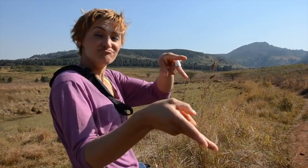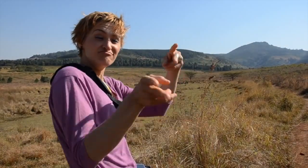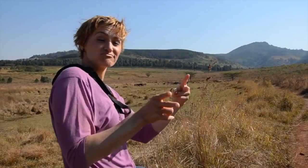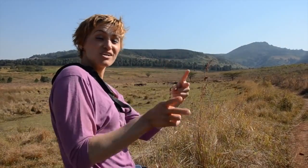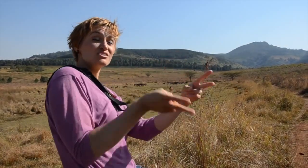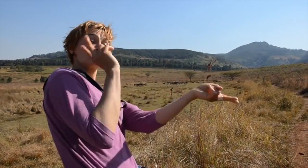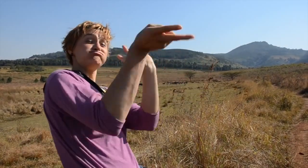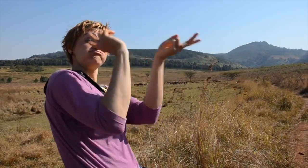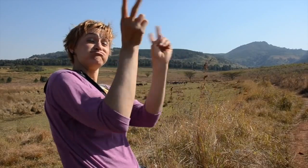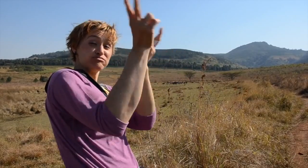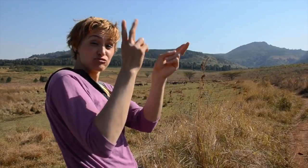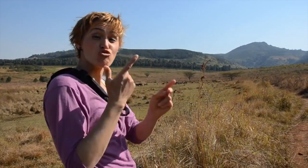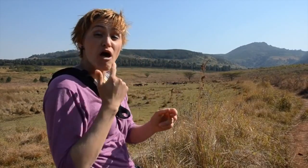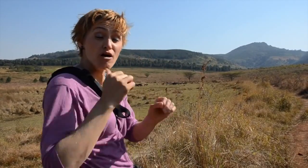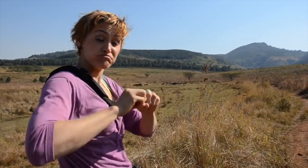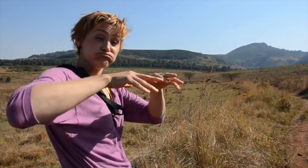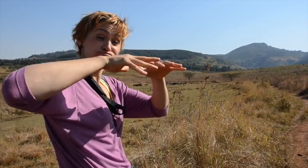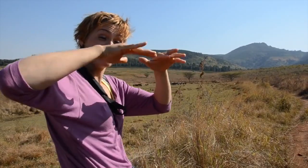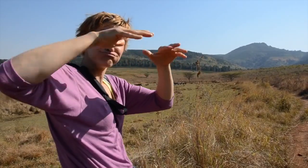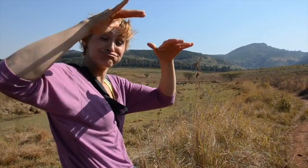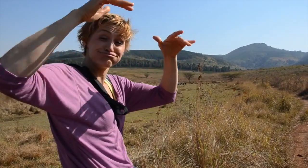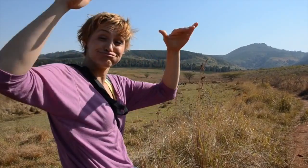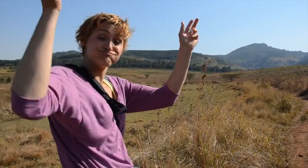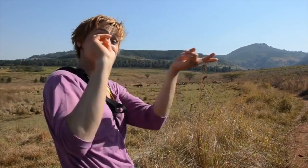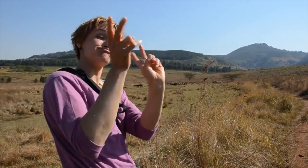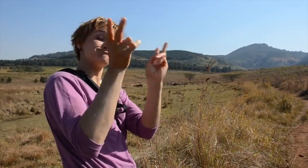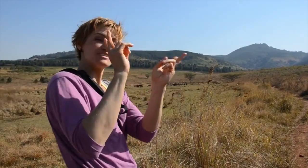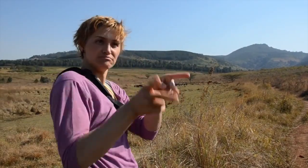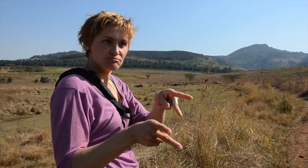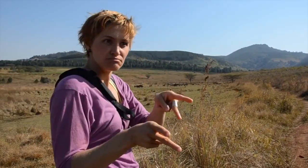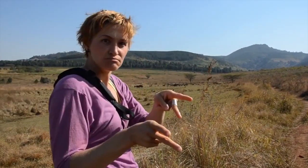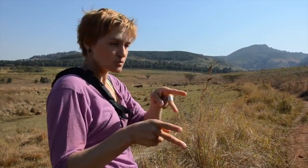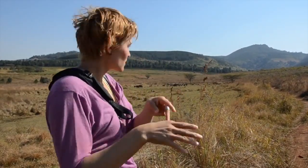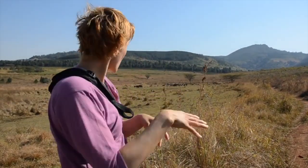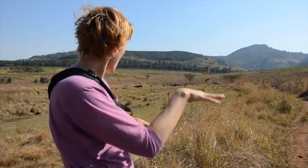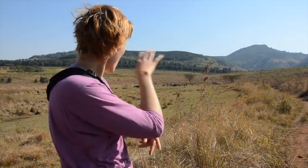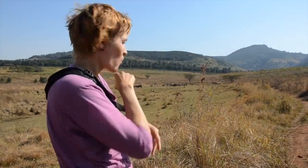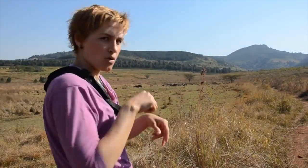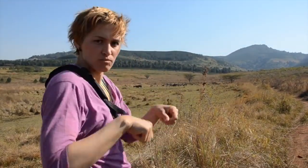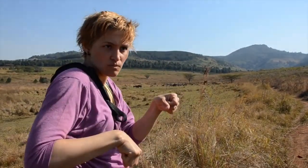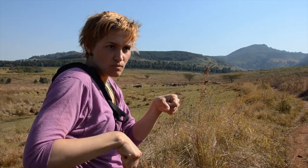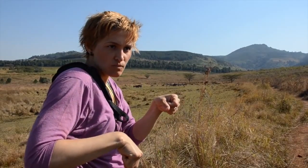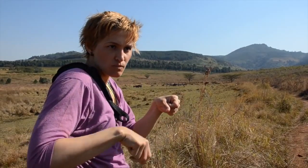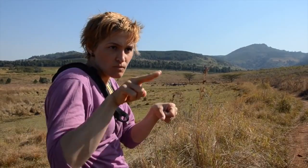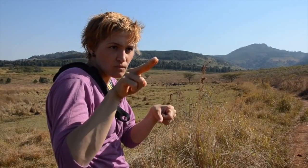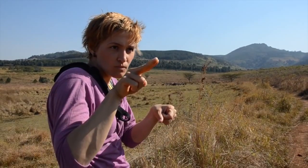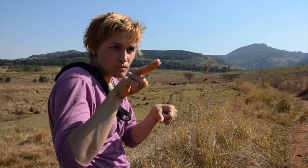See that zebra laying on its back with feet up in the air, rolling in the